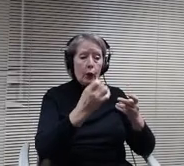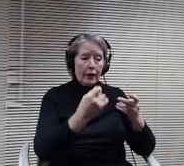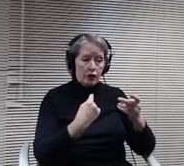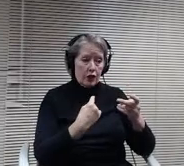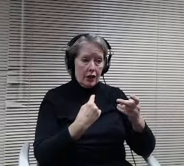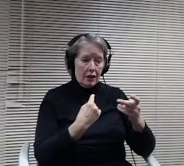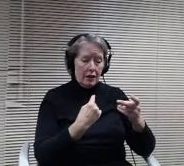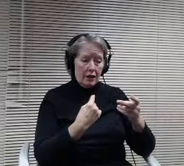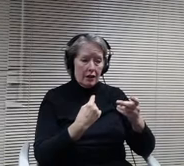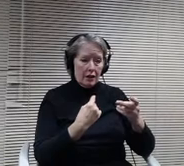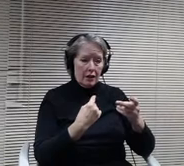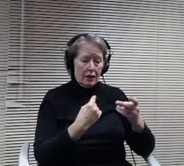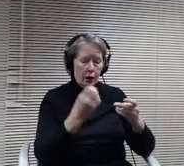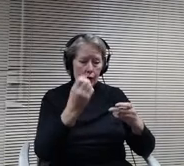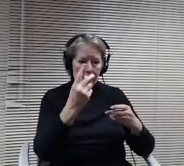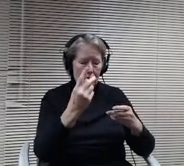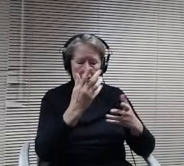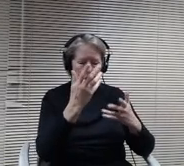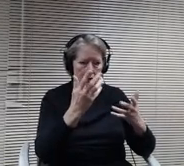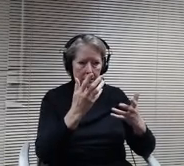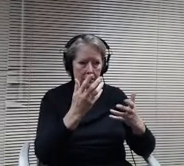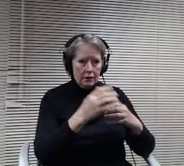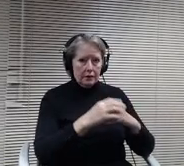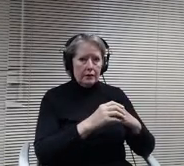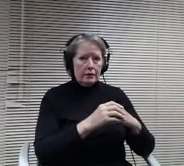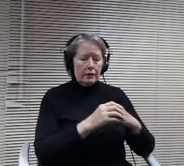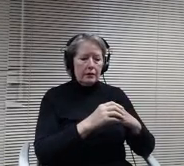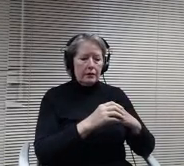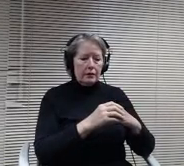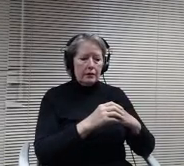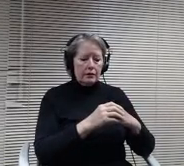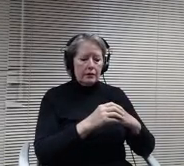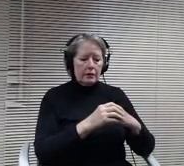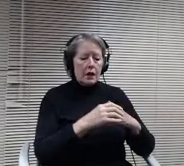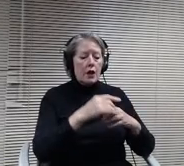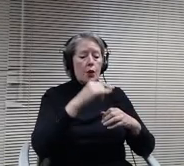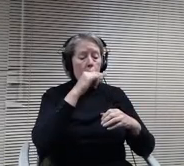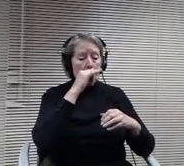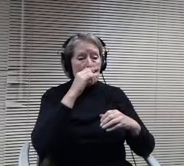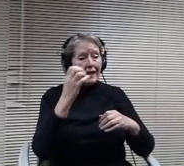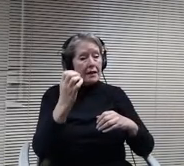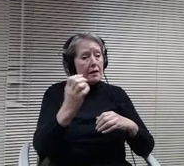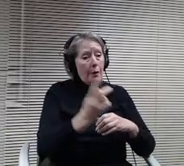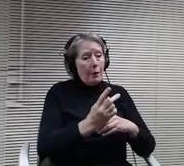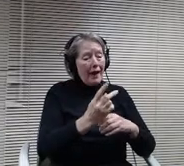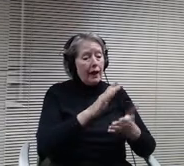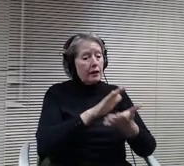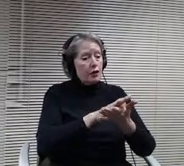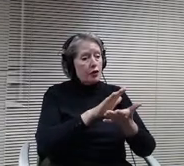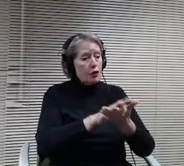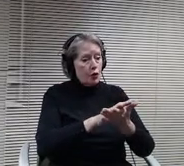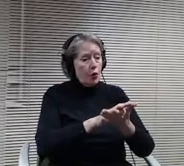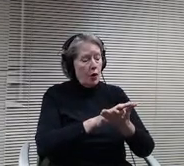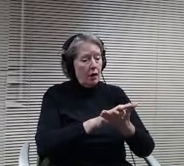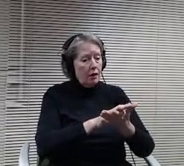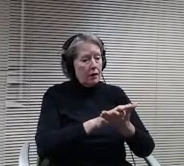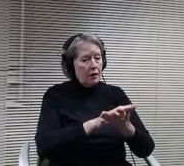OK. Once the kids return to school in person, and I'm sure the answer is yes, but will masks be